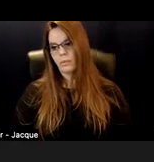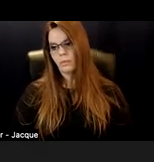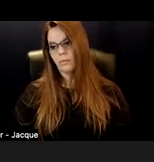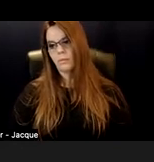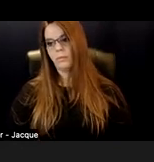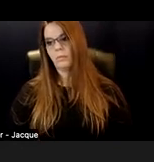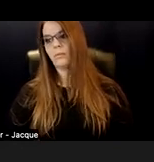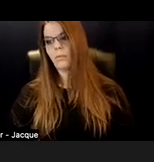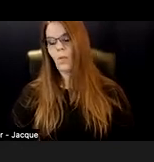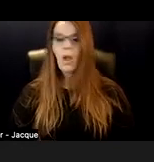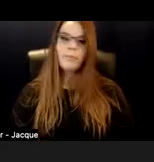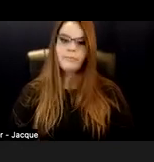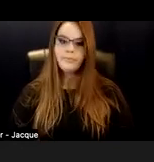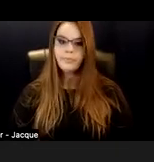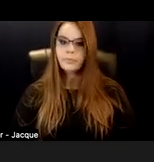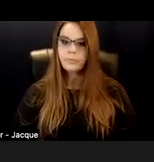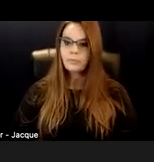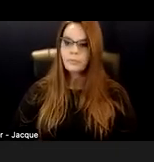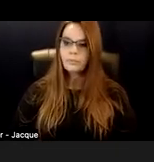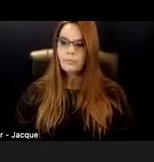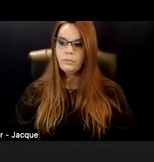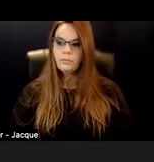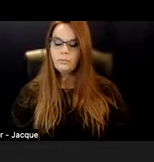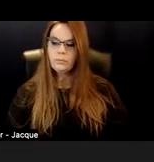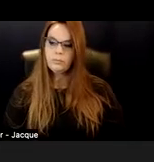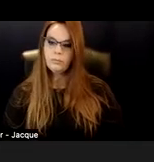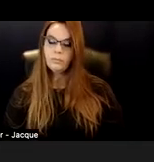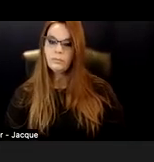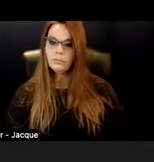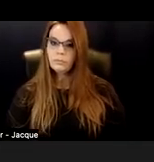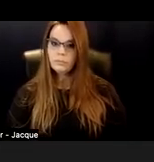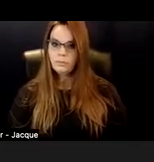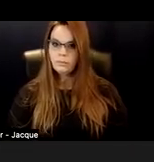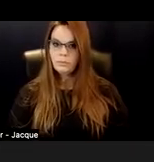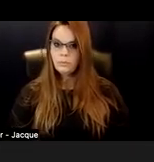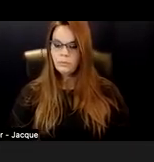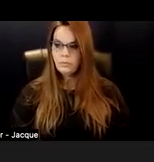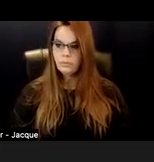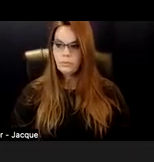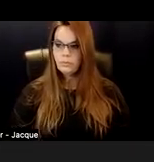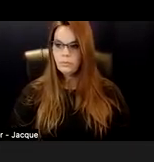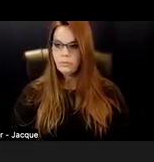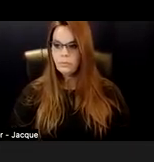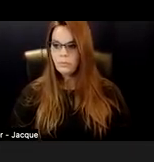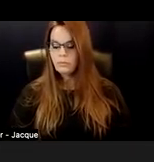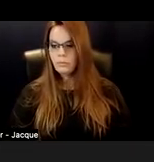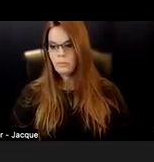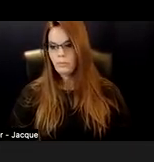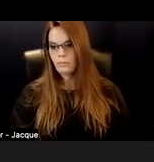But when it's not because society doesn't want to, then that's a problem. So I think it's important to really think